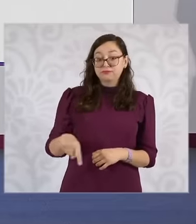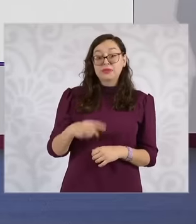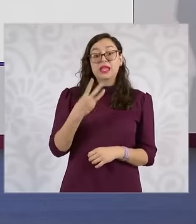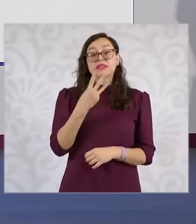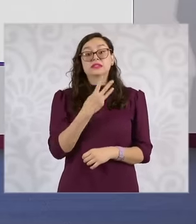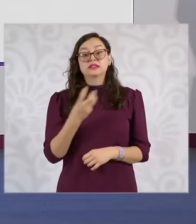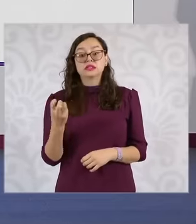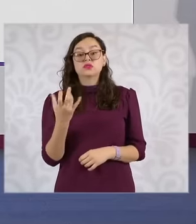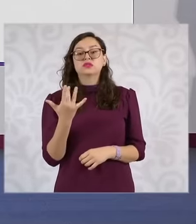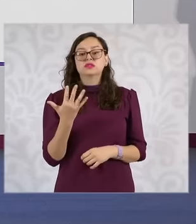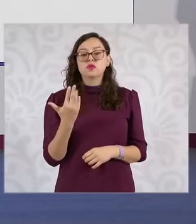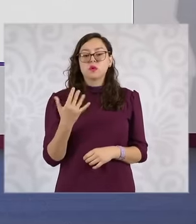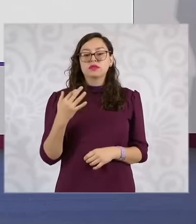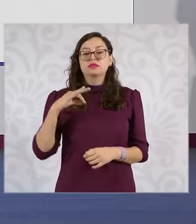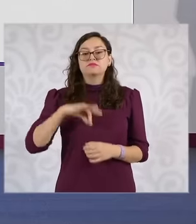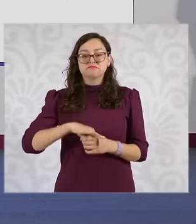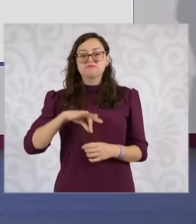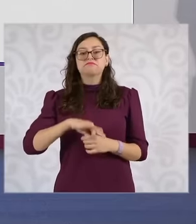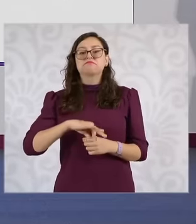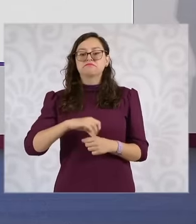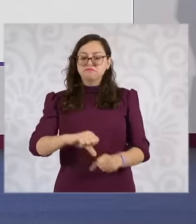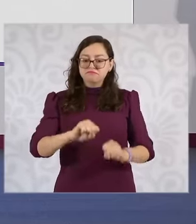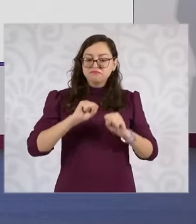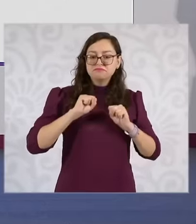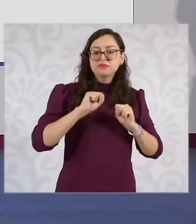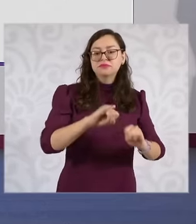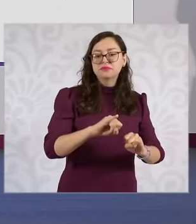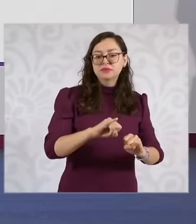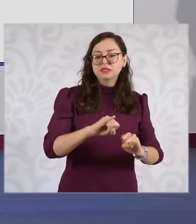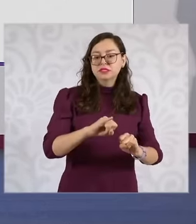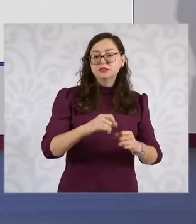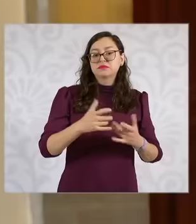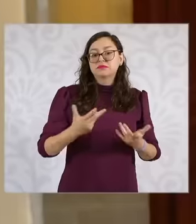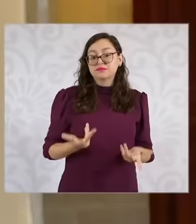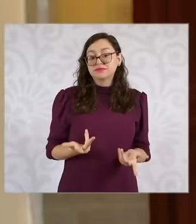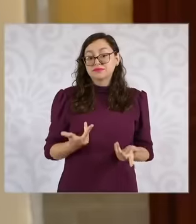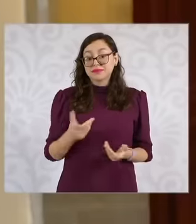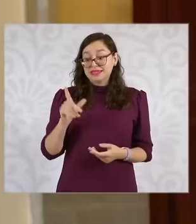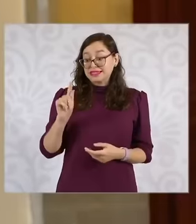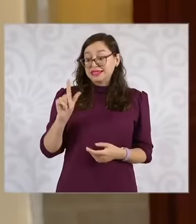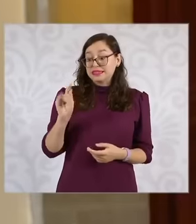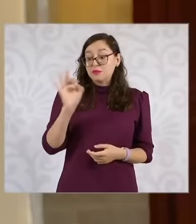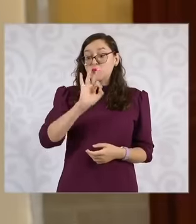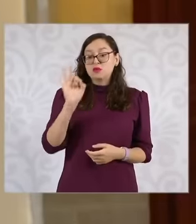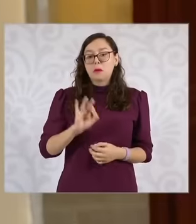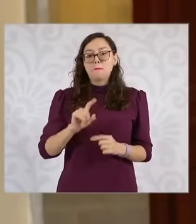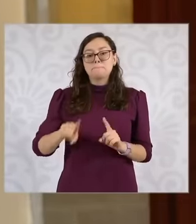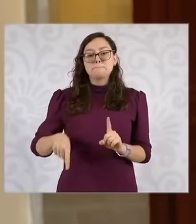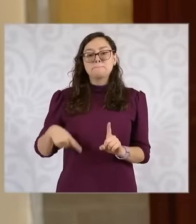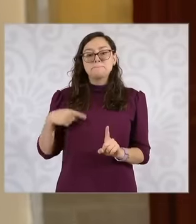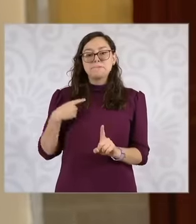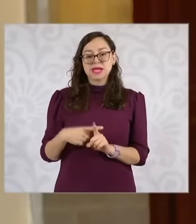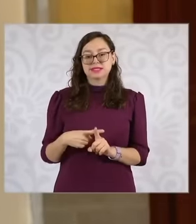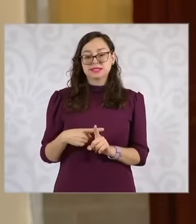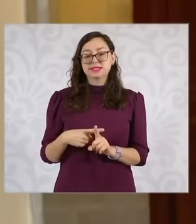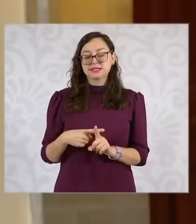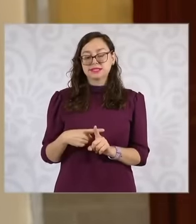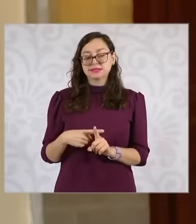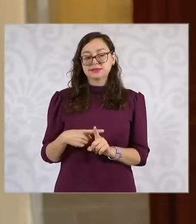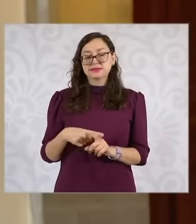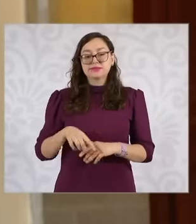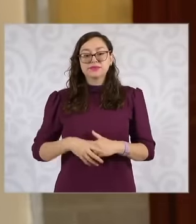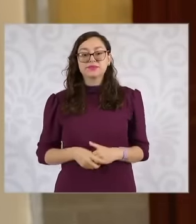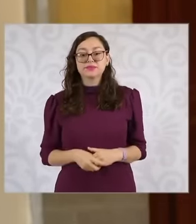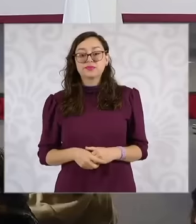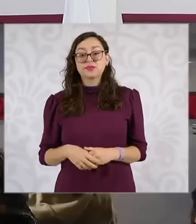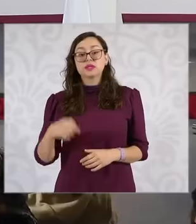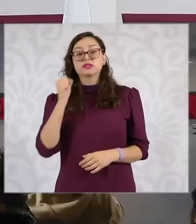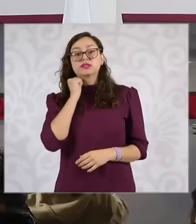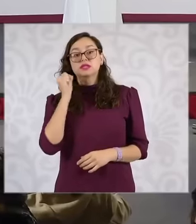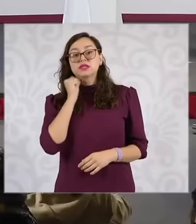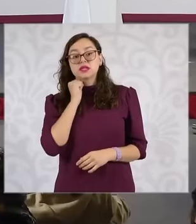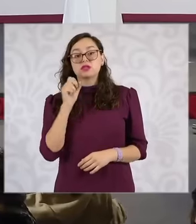votes in favor in the Chamber of Deputies, more than two thirds in advance and votes in favor in the